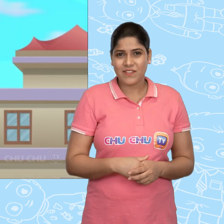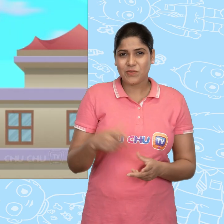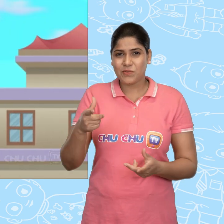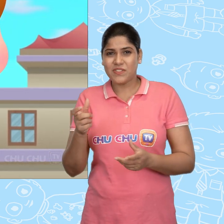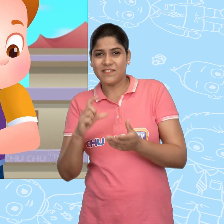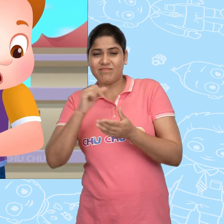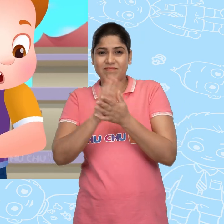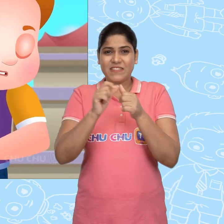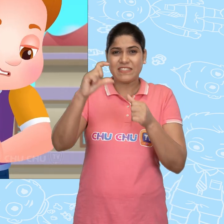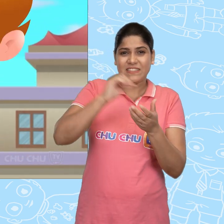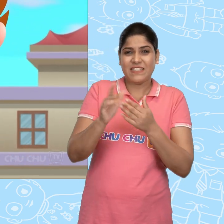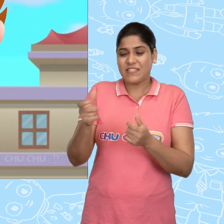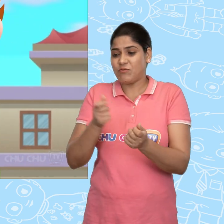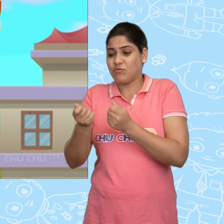He took the car from ChaCha.